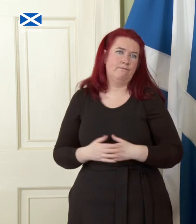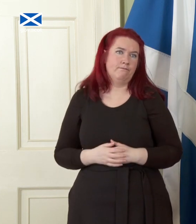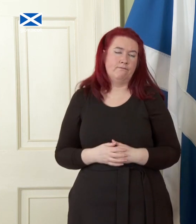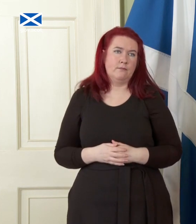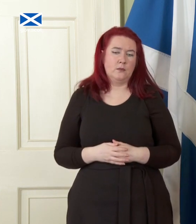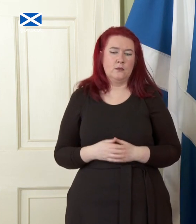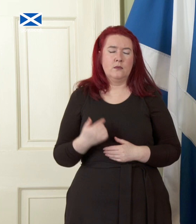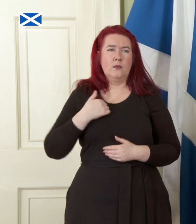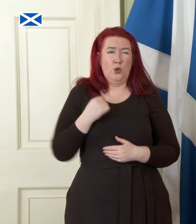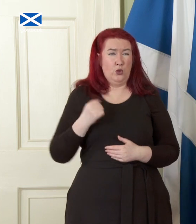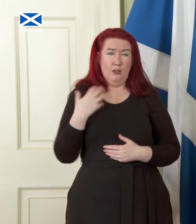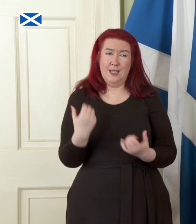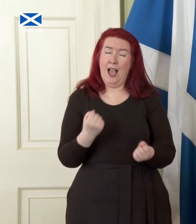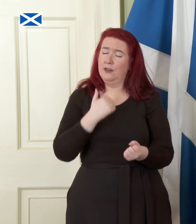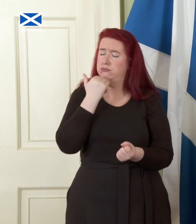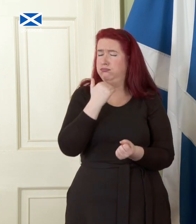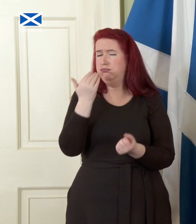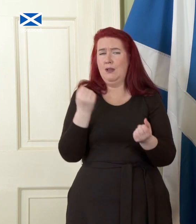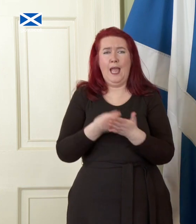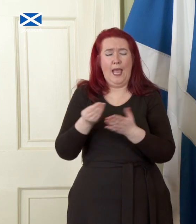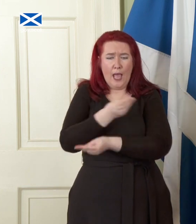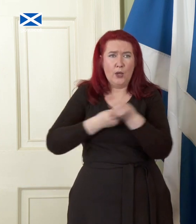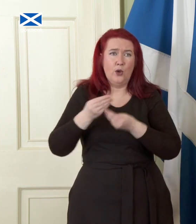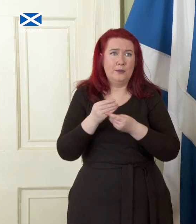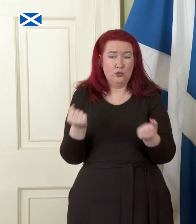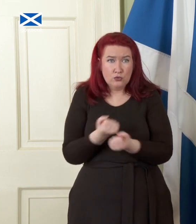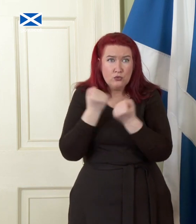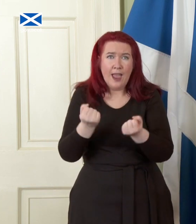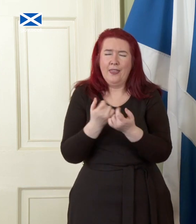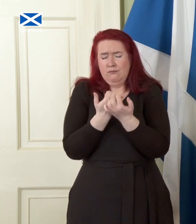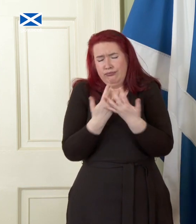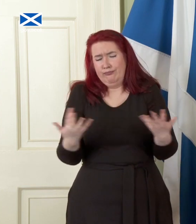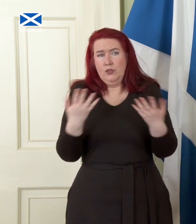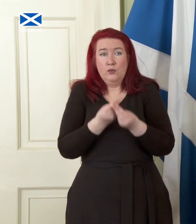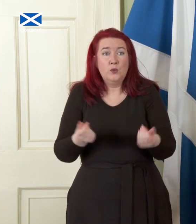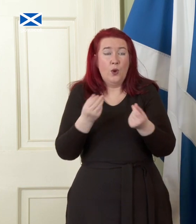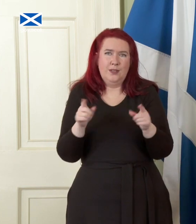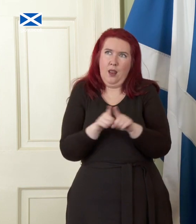Scotland's many economic strengths and abundant resources, particularly our vast renewable energy